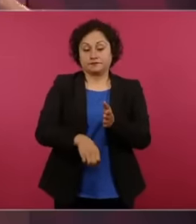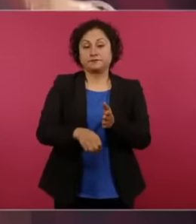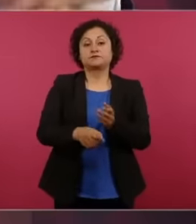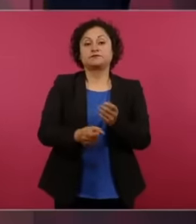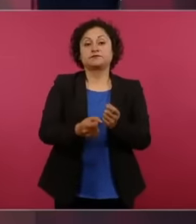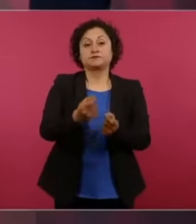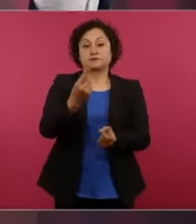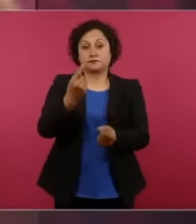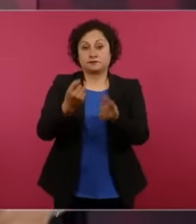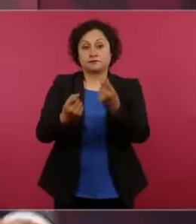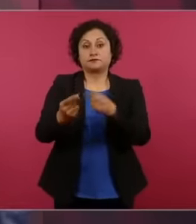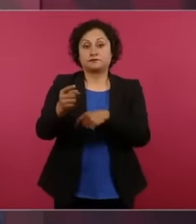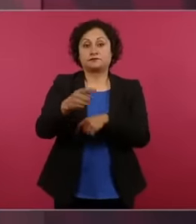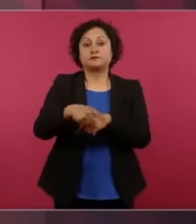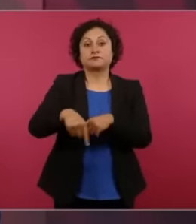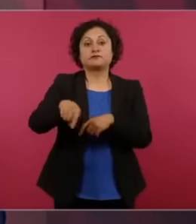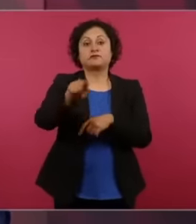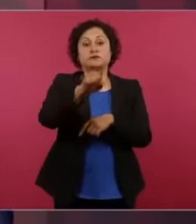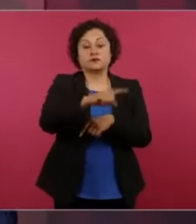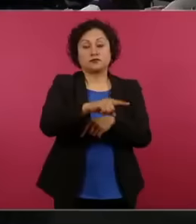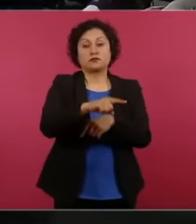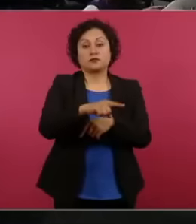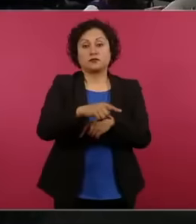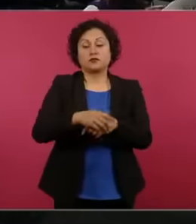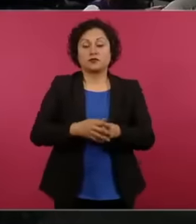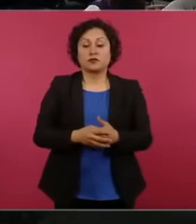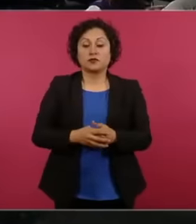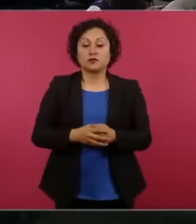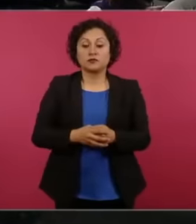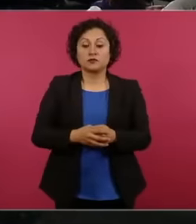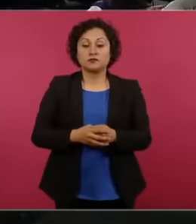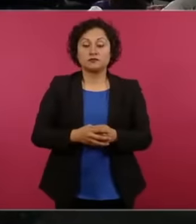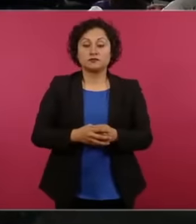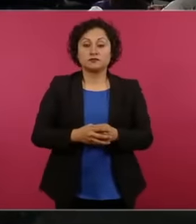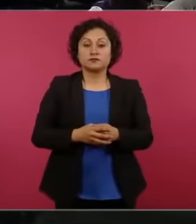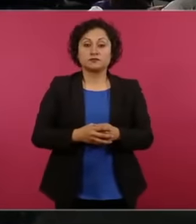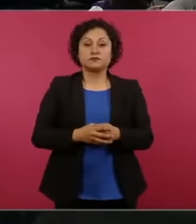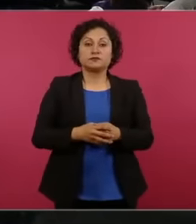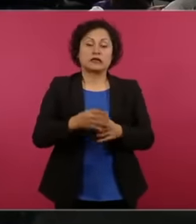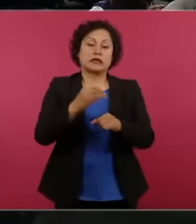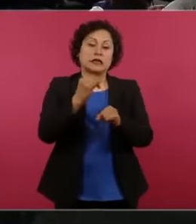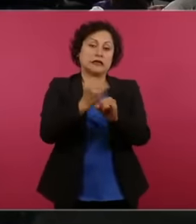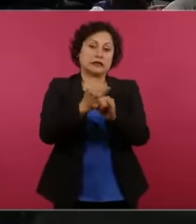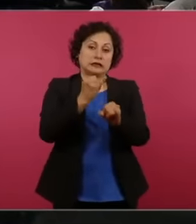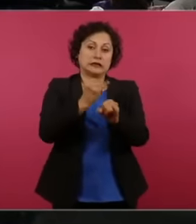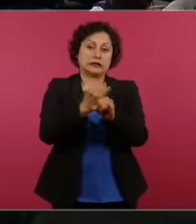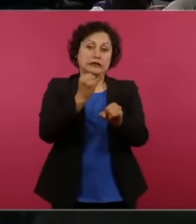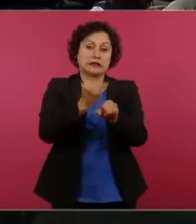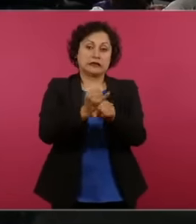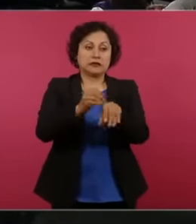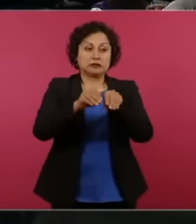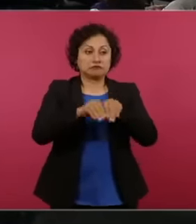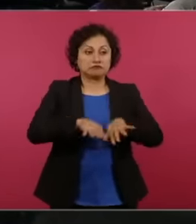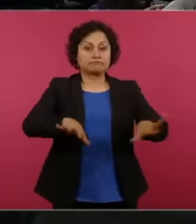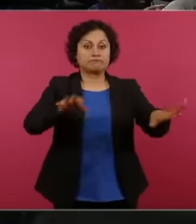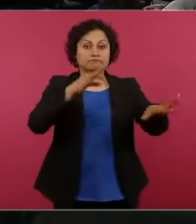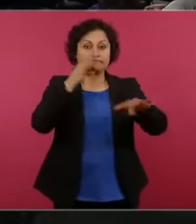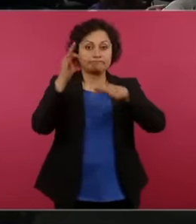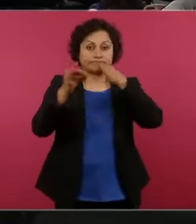social networks by storm but that is where